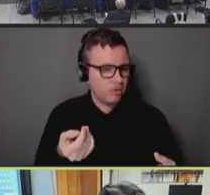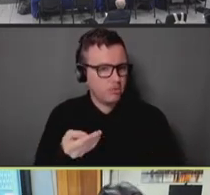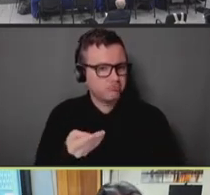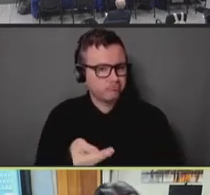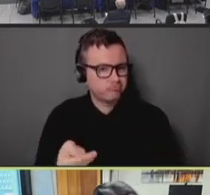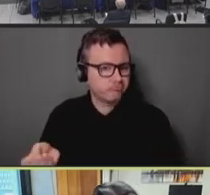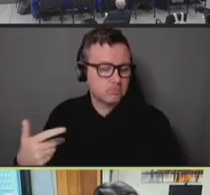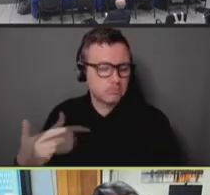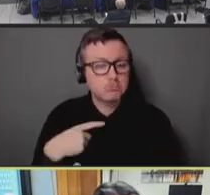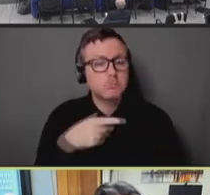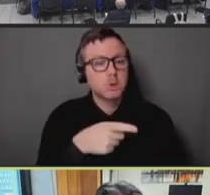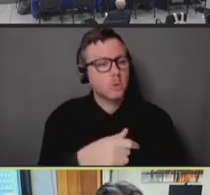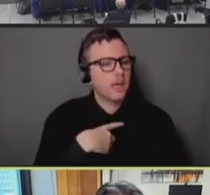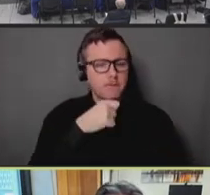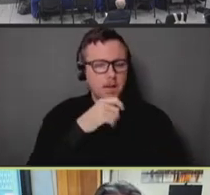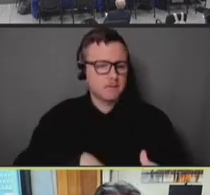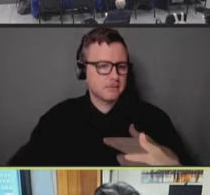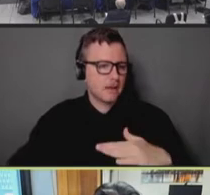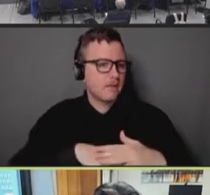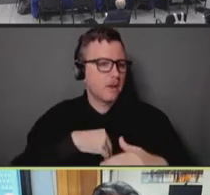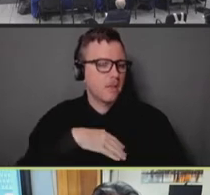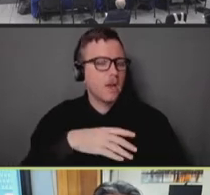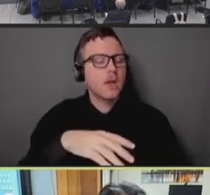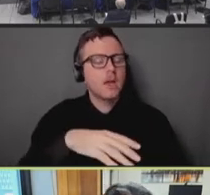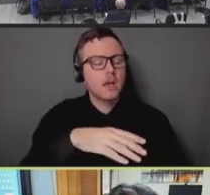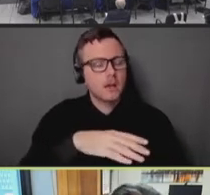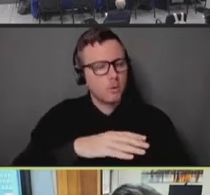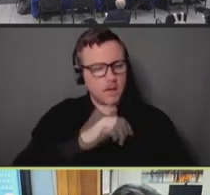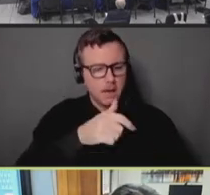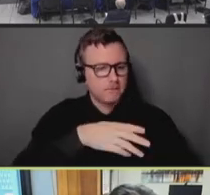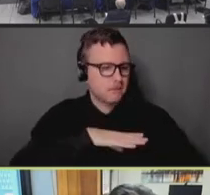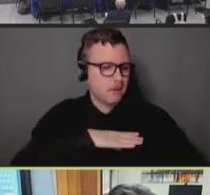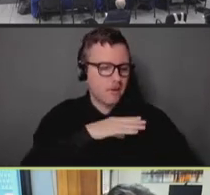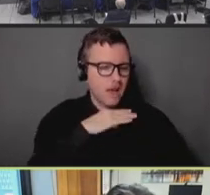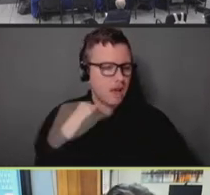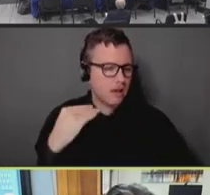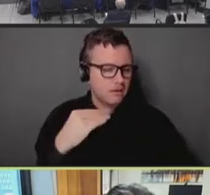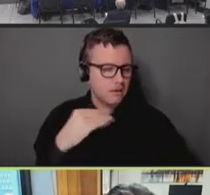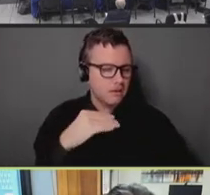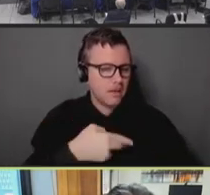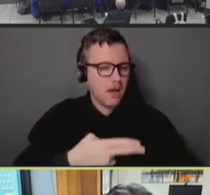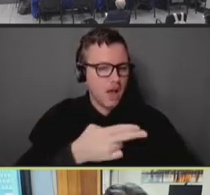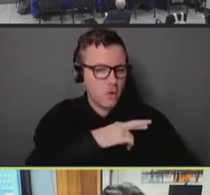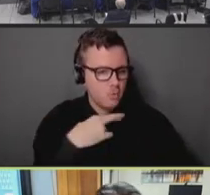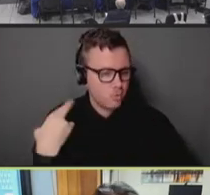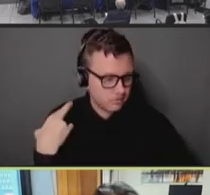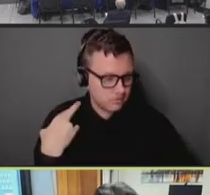the at risk populations needs, and engaged them into the vaccination campaign. Staten Island,